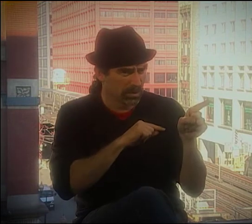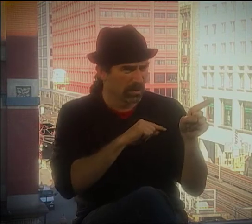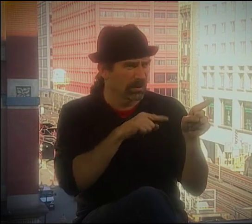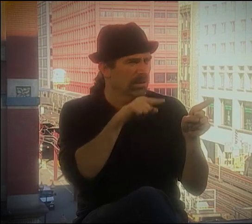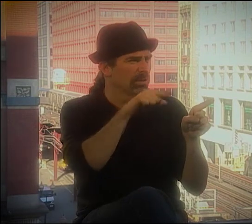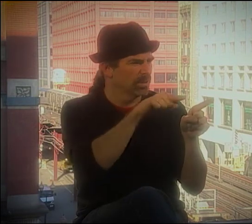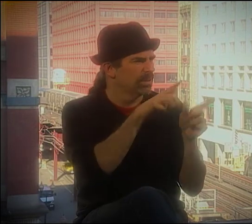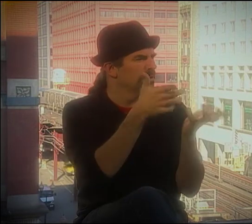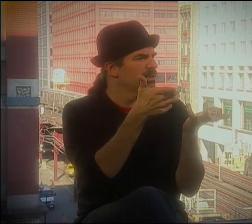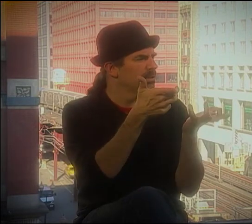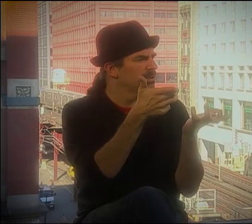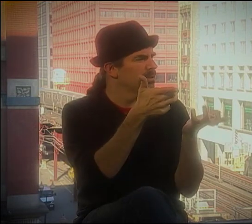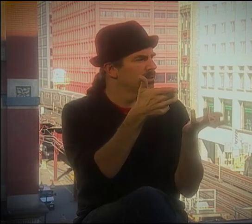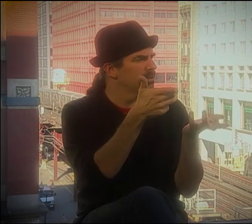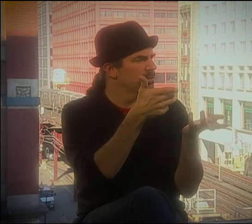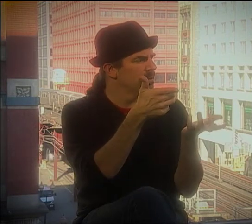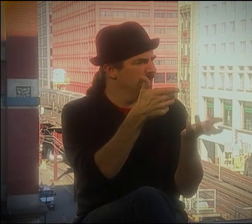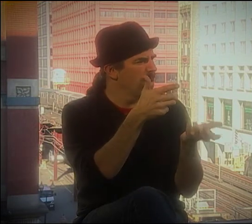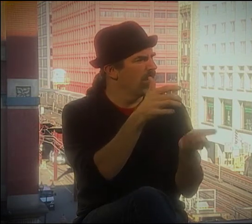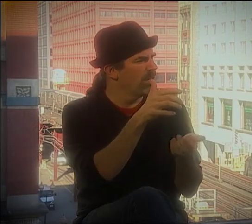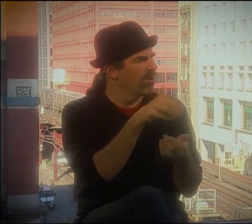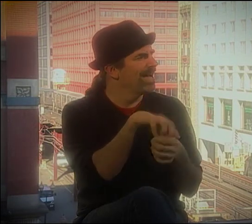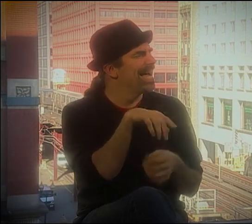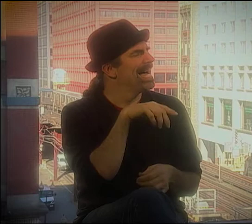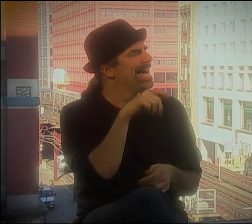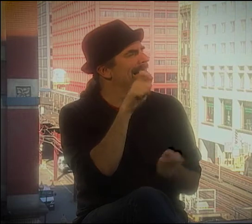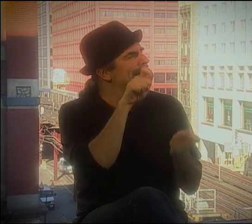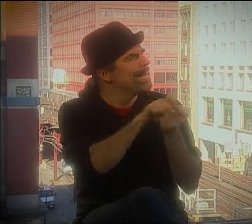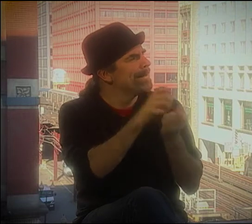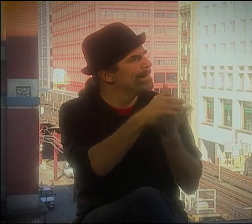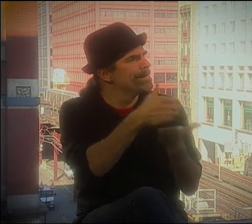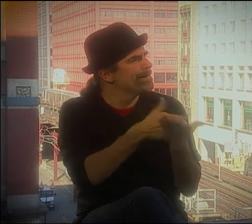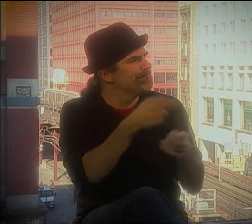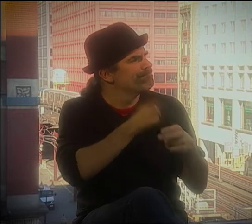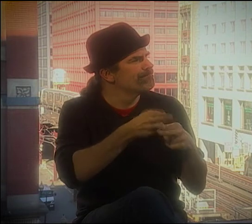ANYWAY, I HAD TAKEN A CLASS WITH PATRICK GRAYBILL.